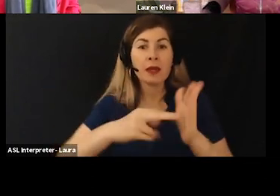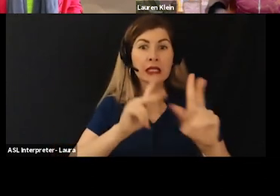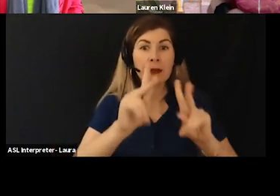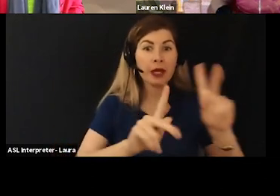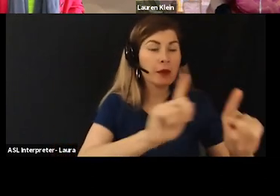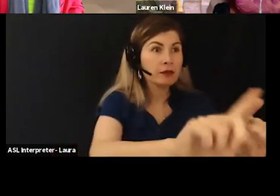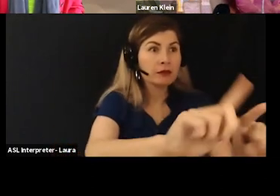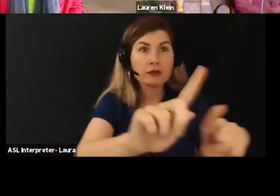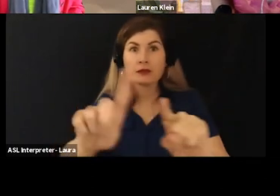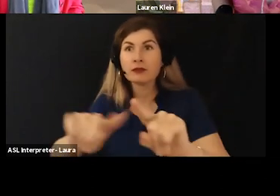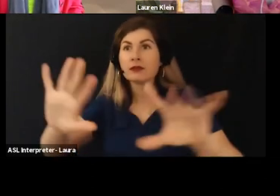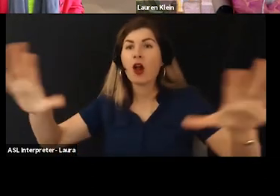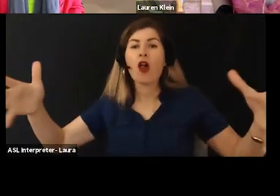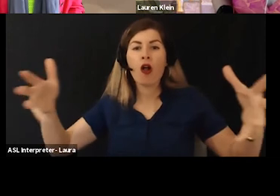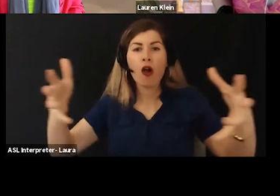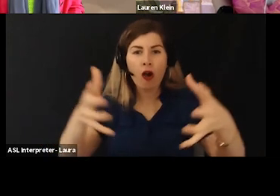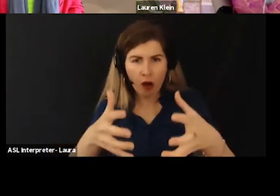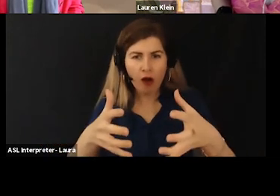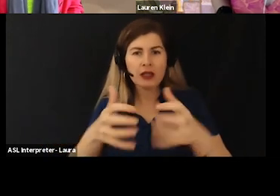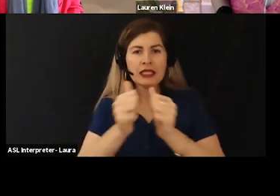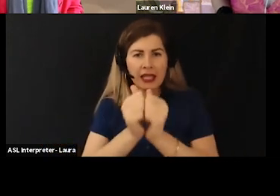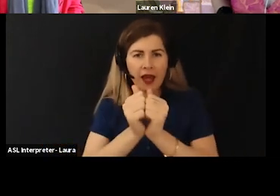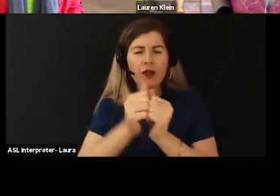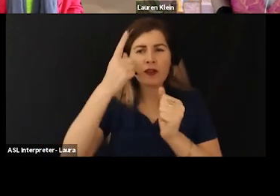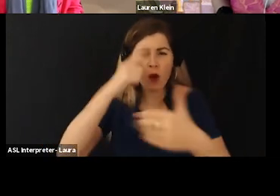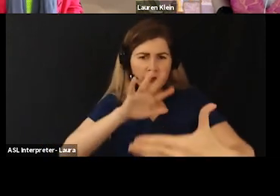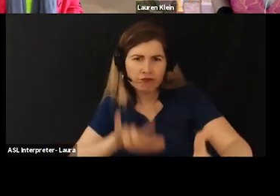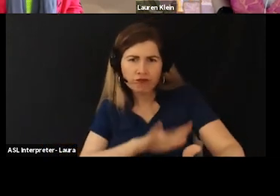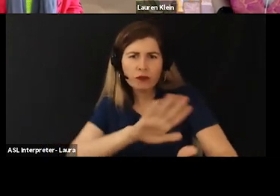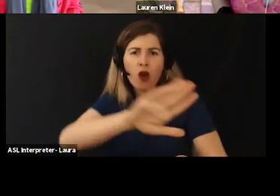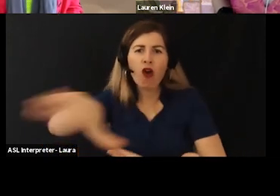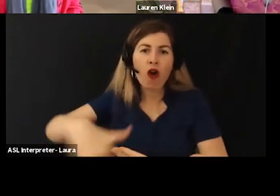to the table when doing data science work.